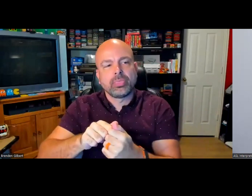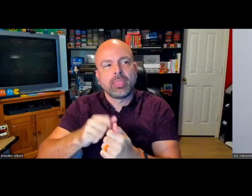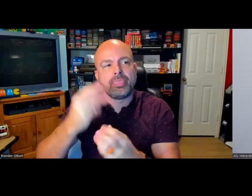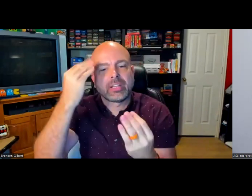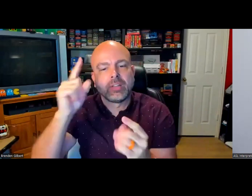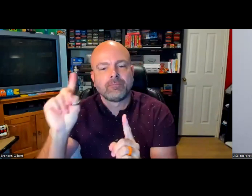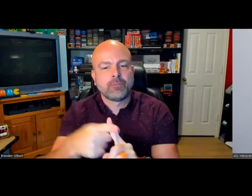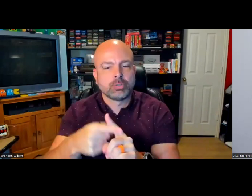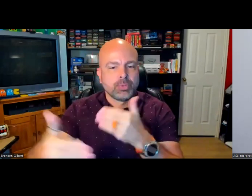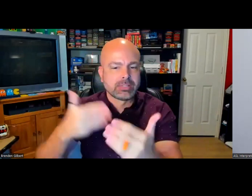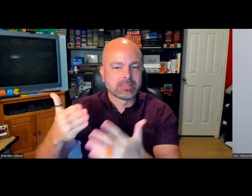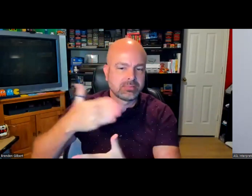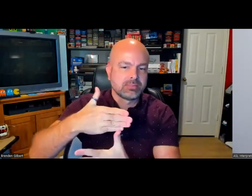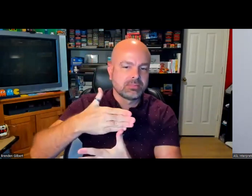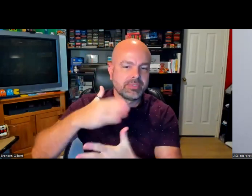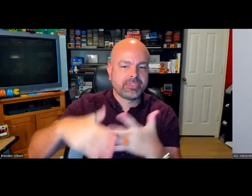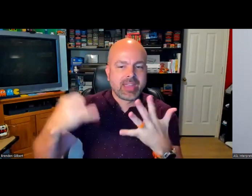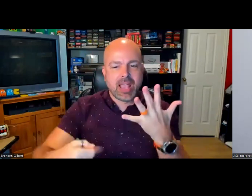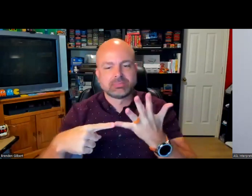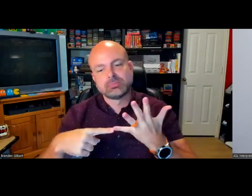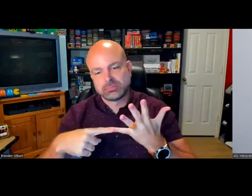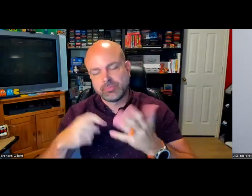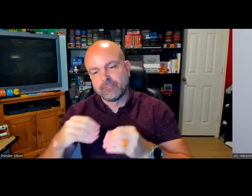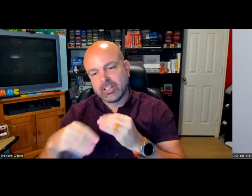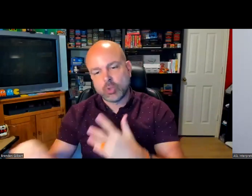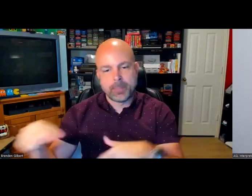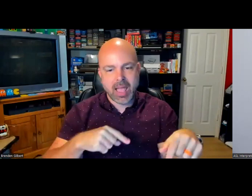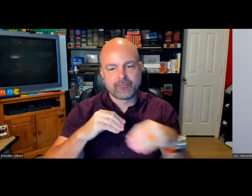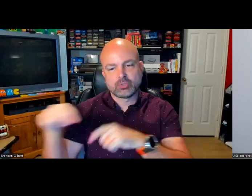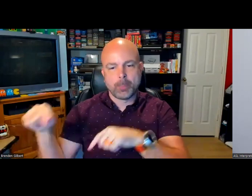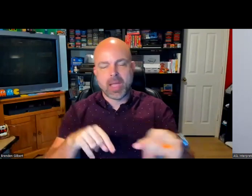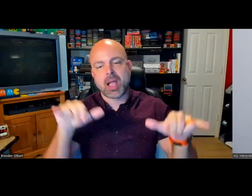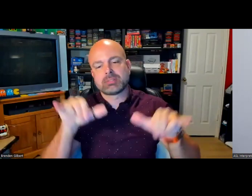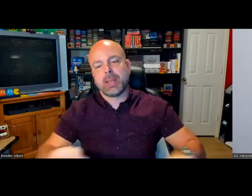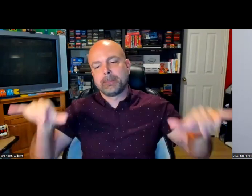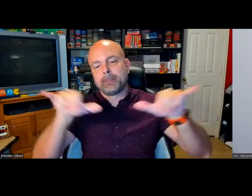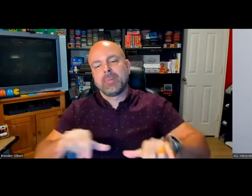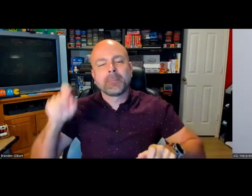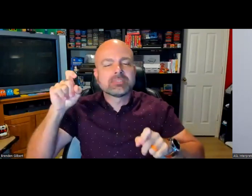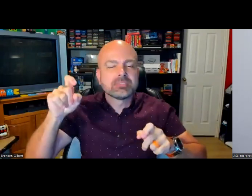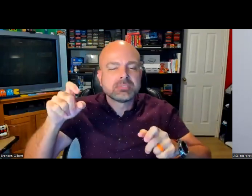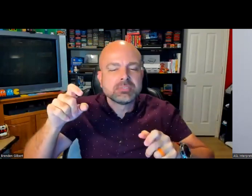those captions. Additionally, wanting to emphasize that it is